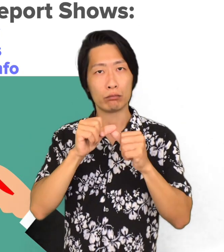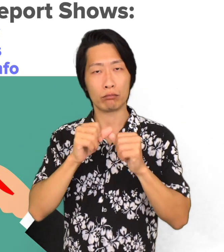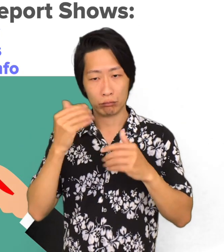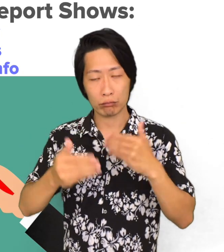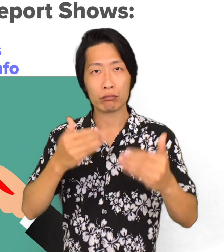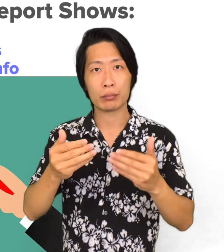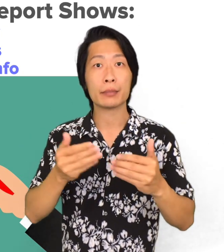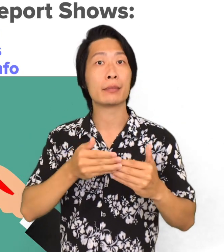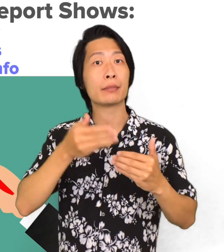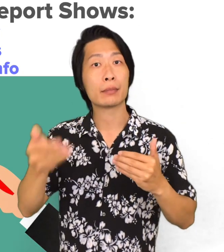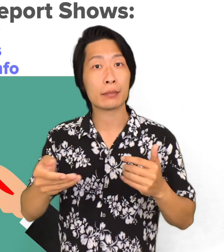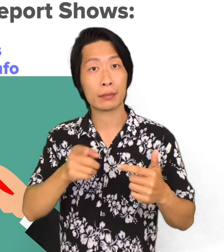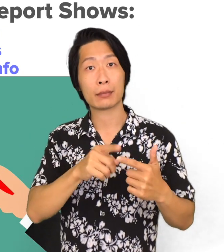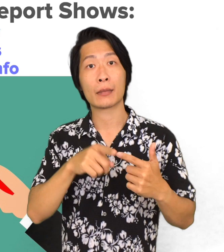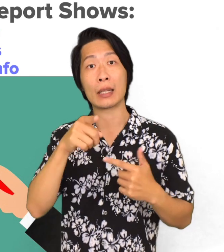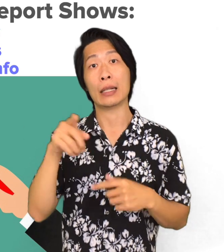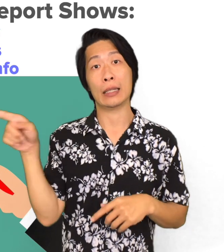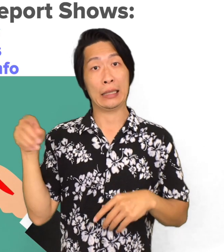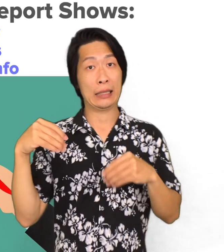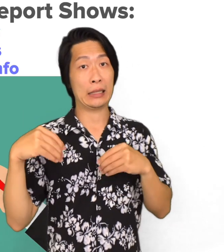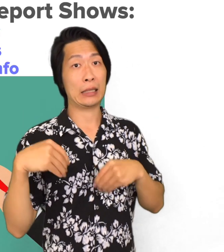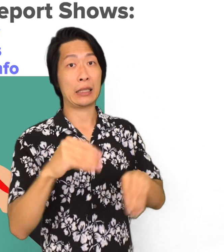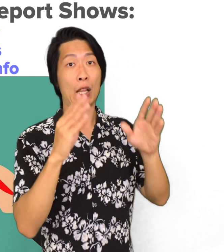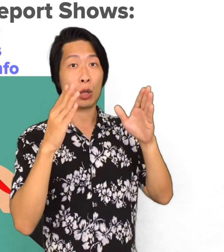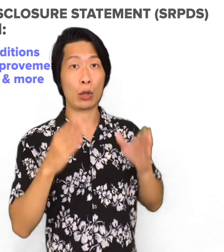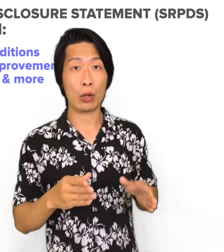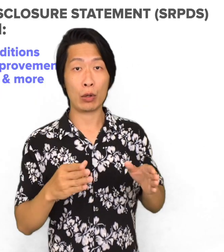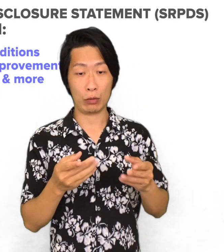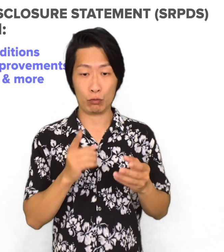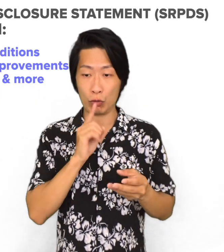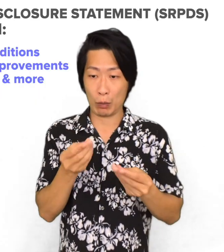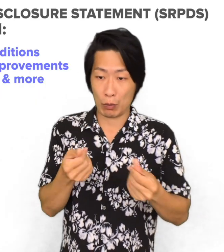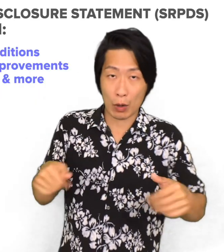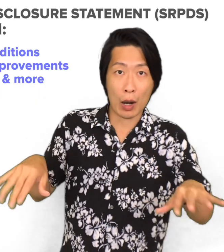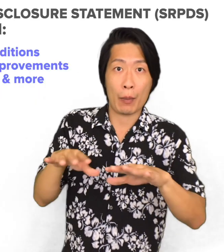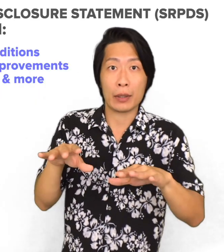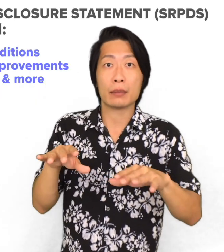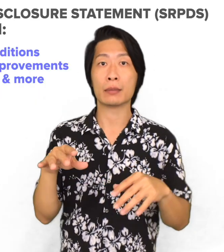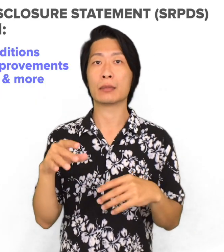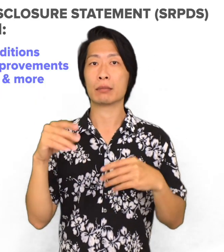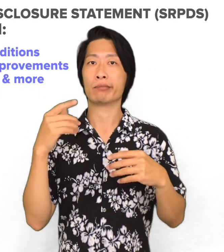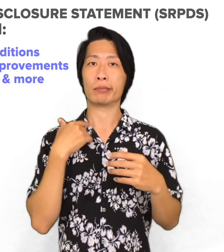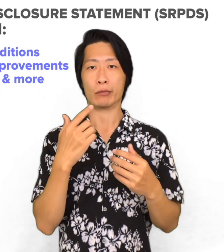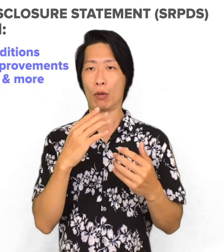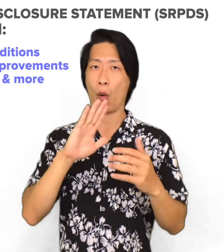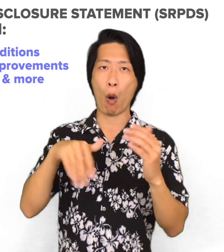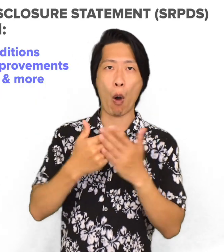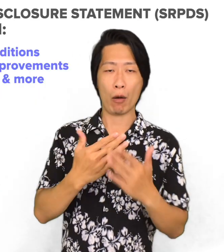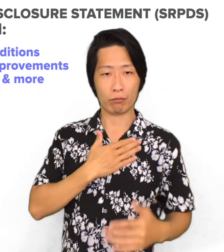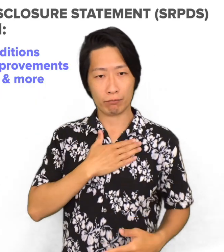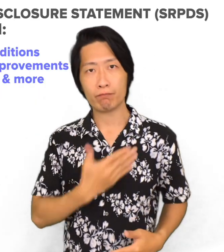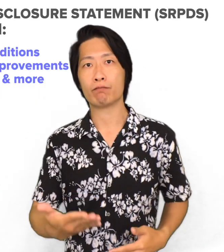we're still going to continue to move on with this transaction. You will receive the seller's real property disclosure statement.